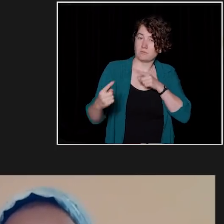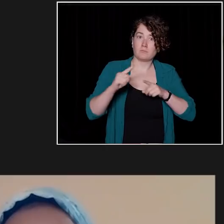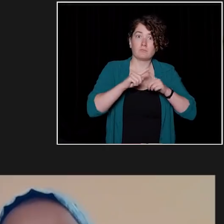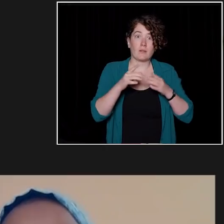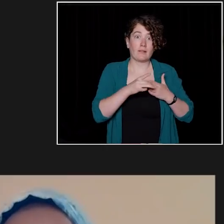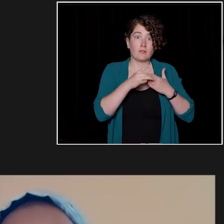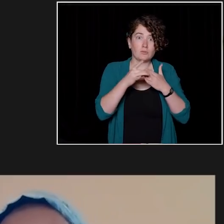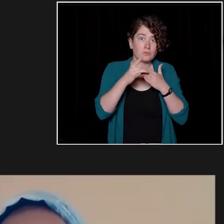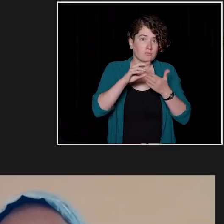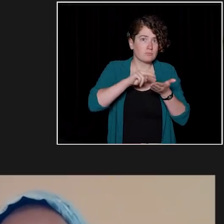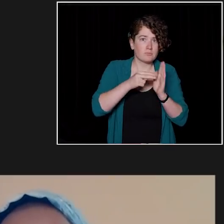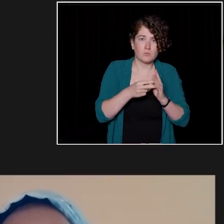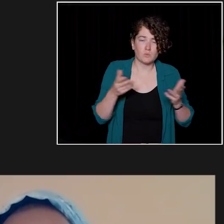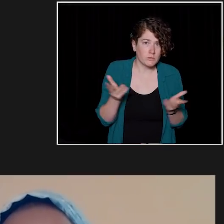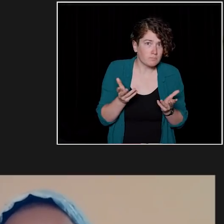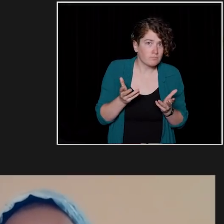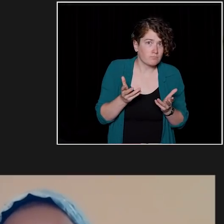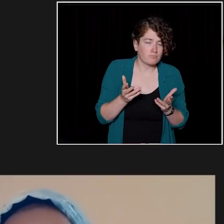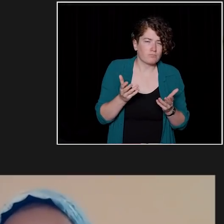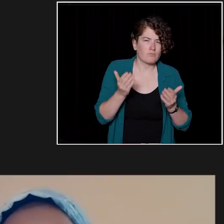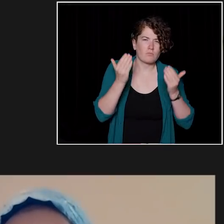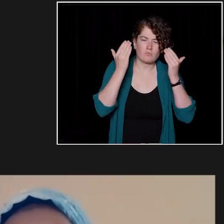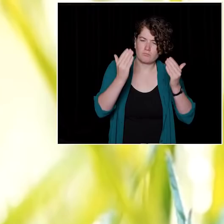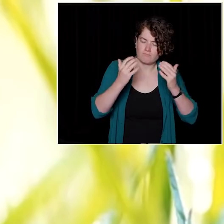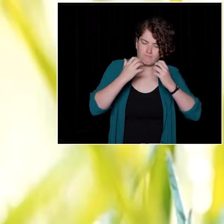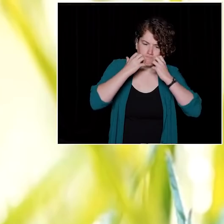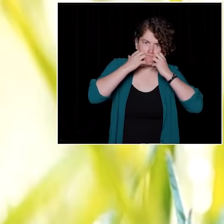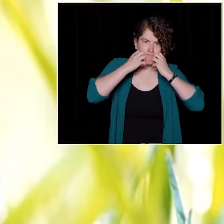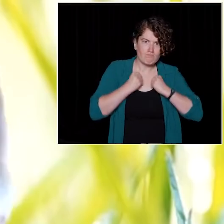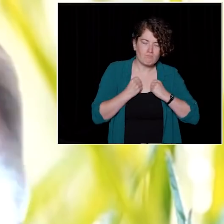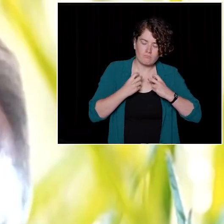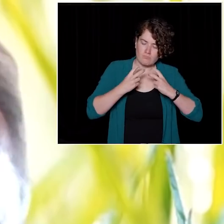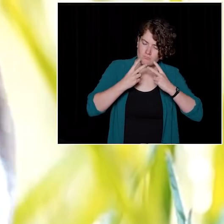with your perspective, your values. What leadership is